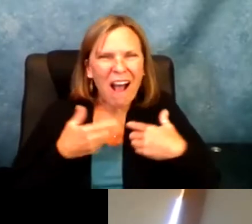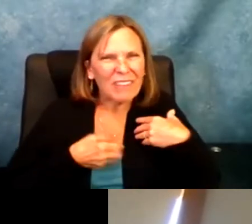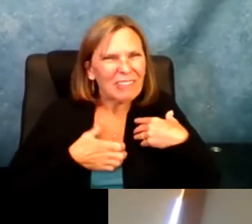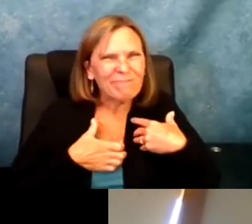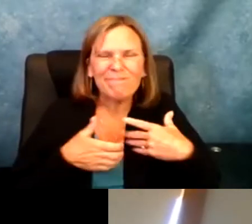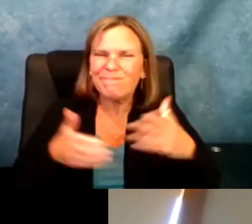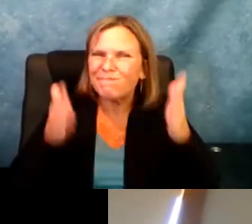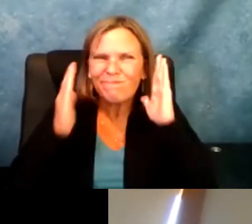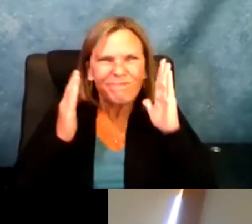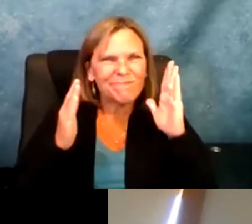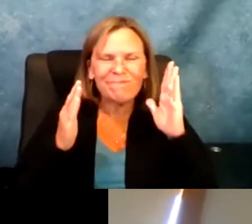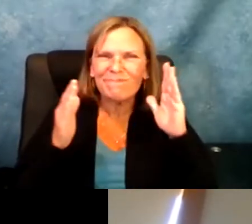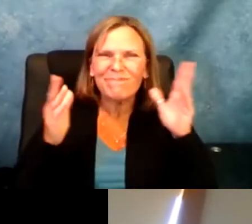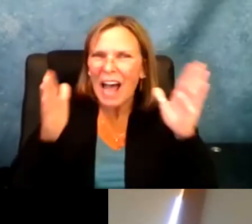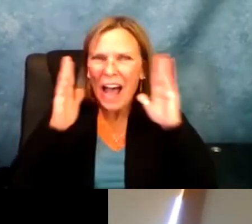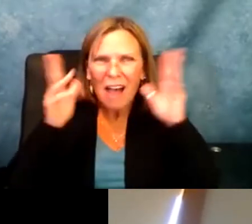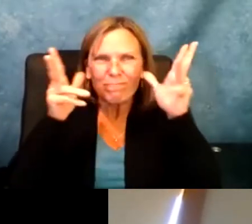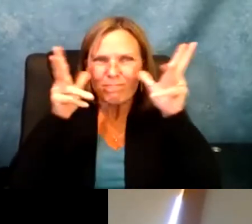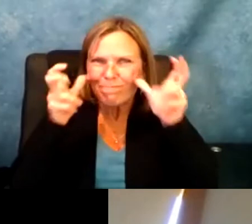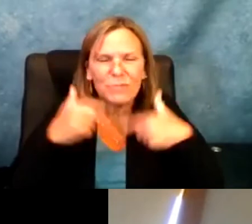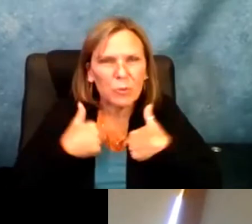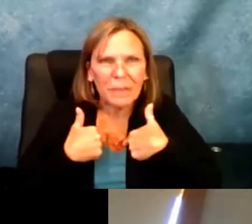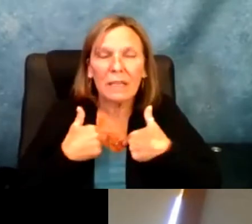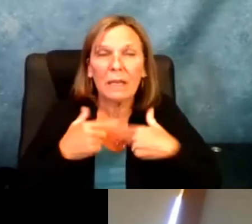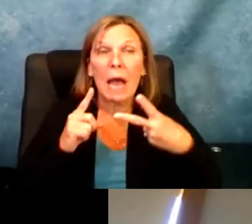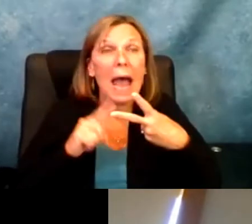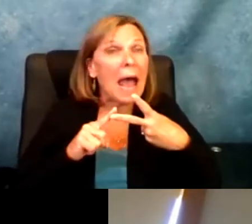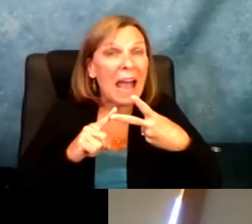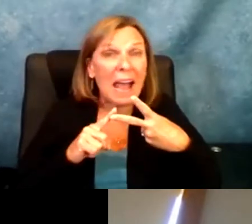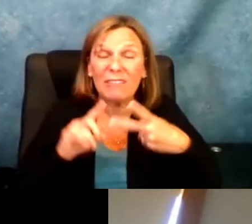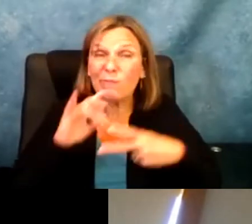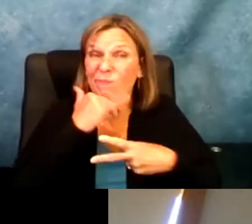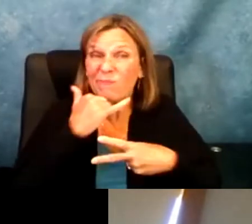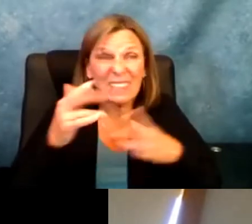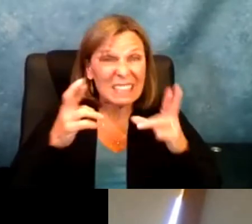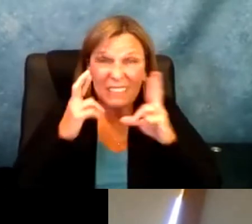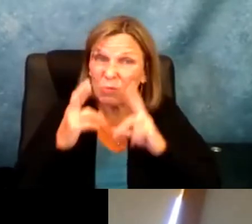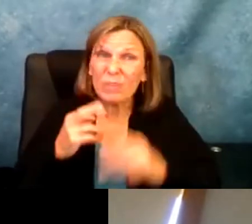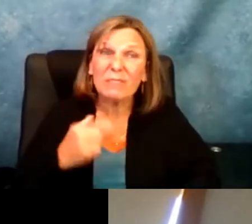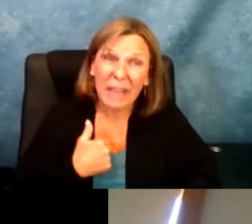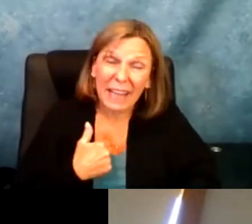the biggest pattern I have found when I feel most unheard and I feel most